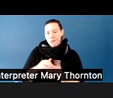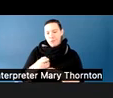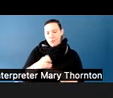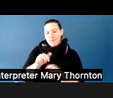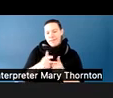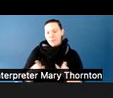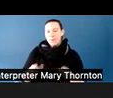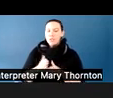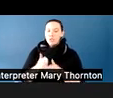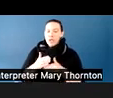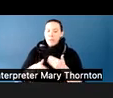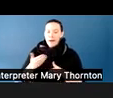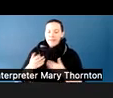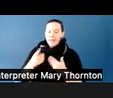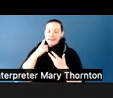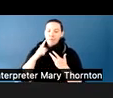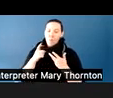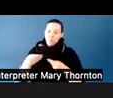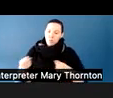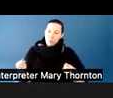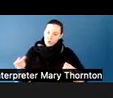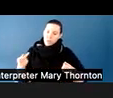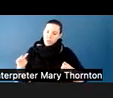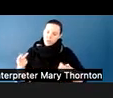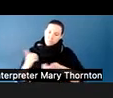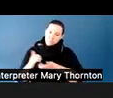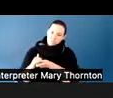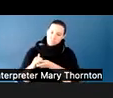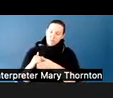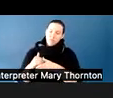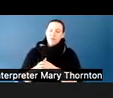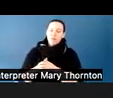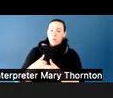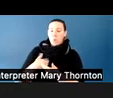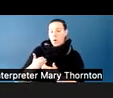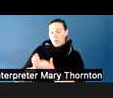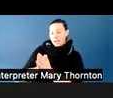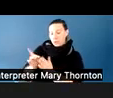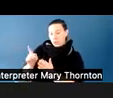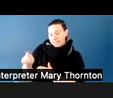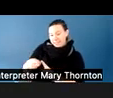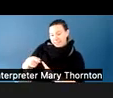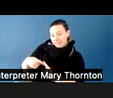So as much as we want to ask the person, what do you need from me, we also want to come to the table prepared with,